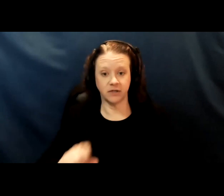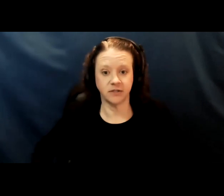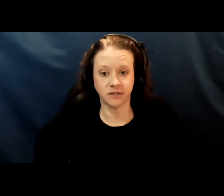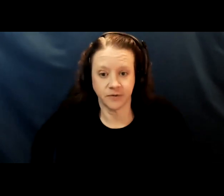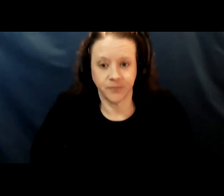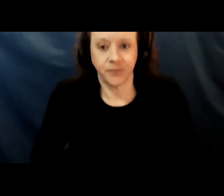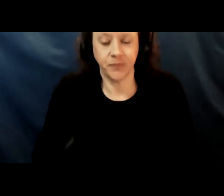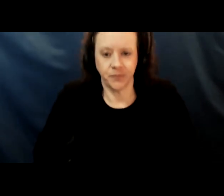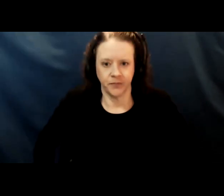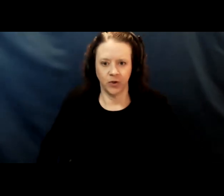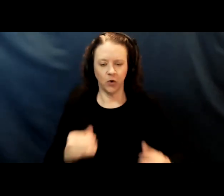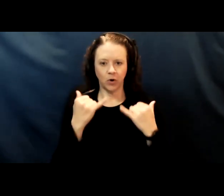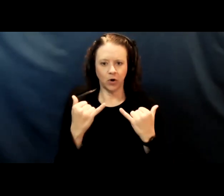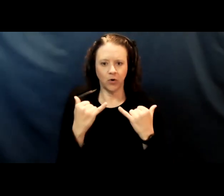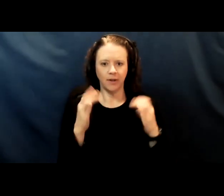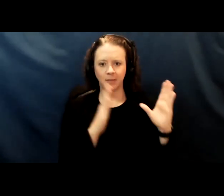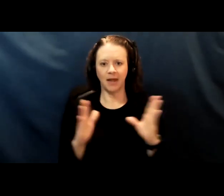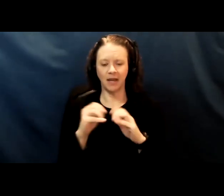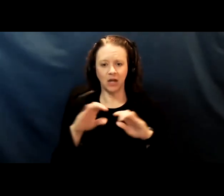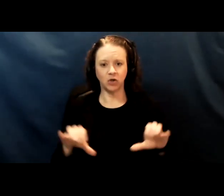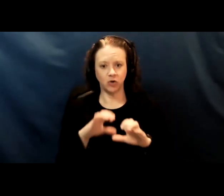or doing at home visits after the presentation.